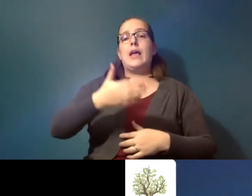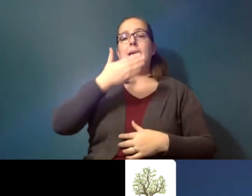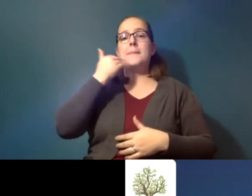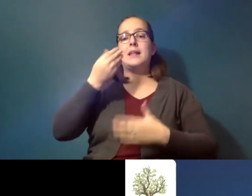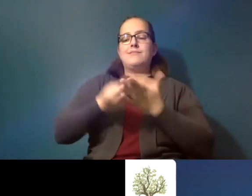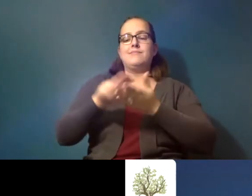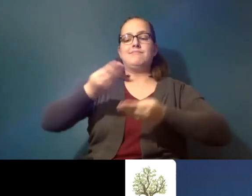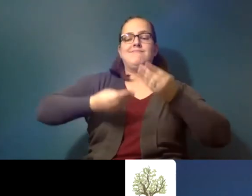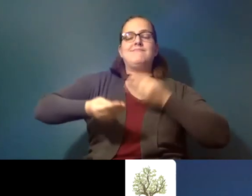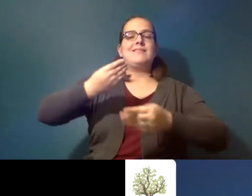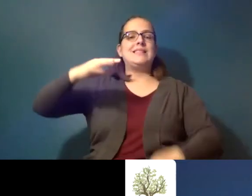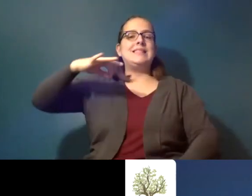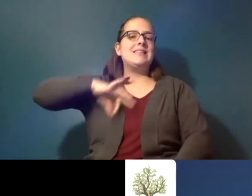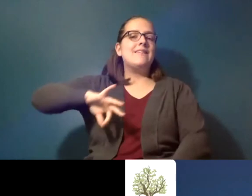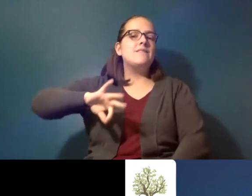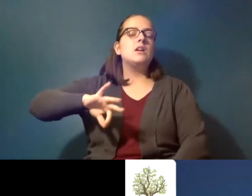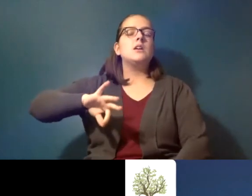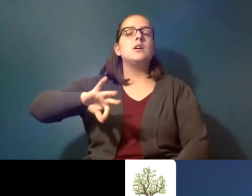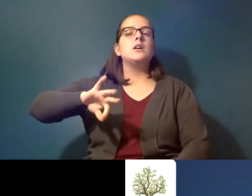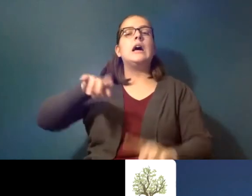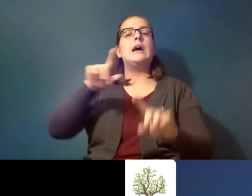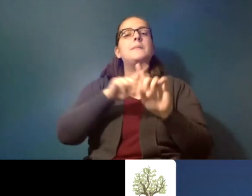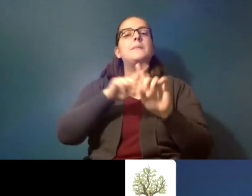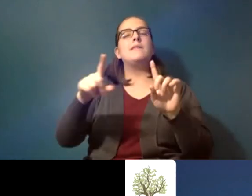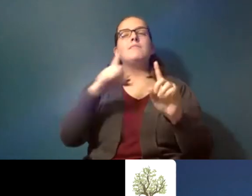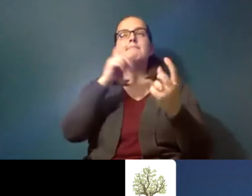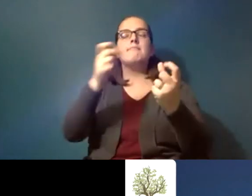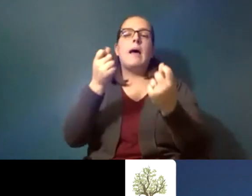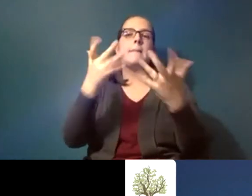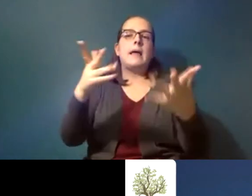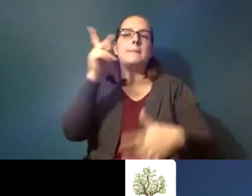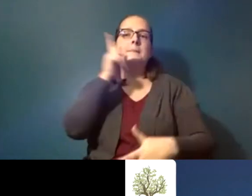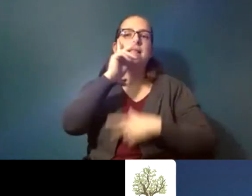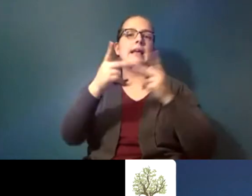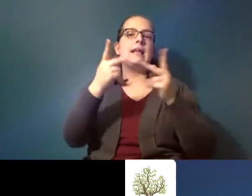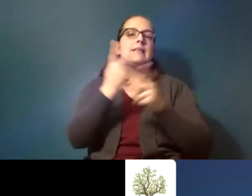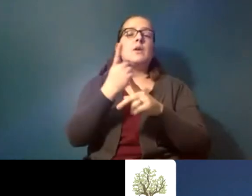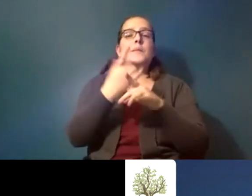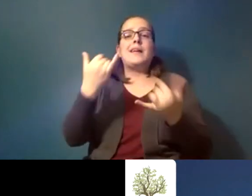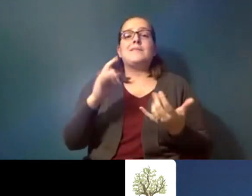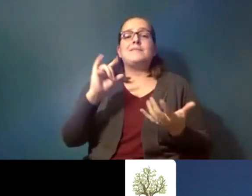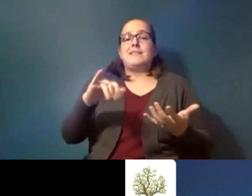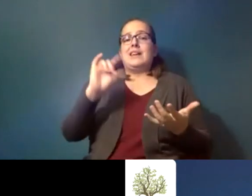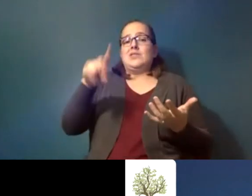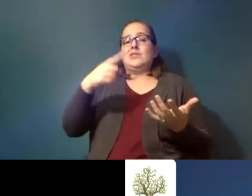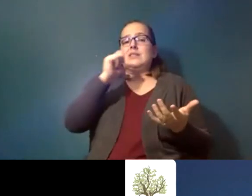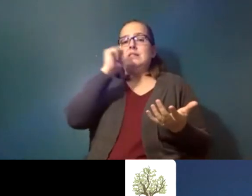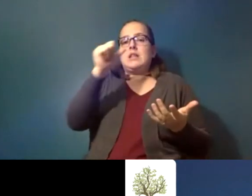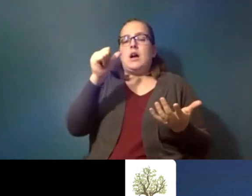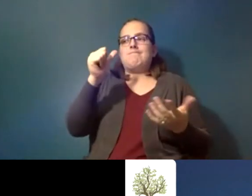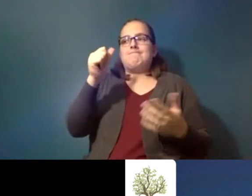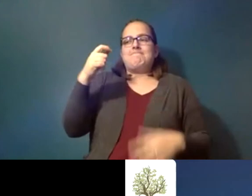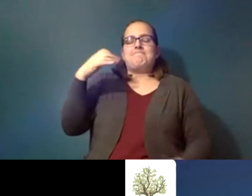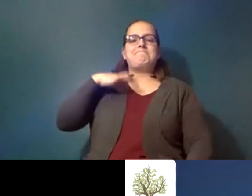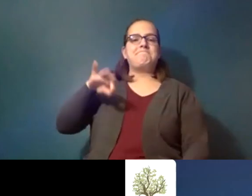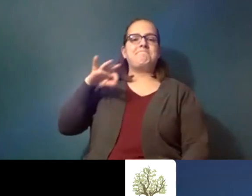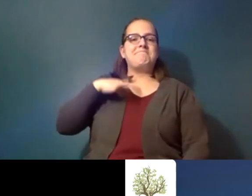incentivize it but there are so many plastic types right now that just aren't profitable to recycle